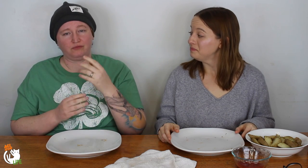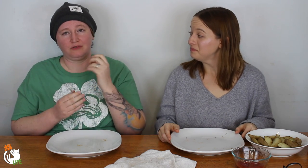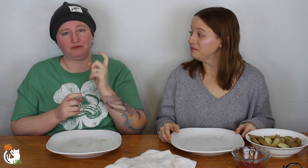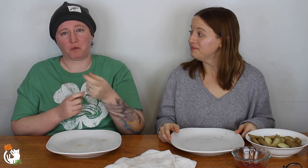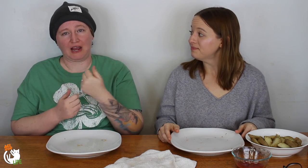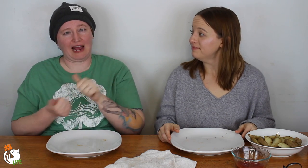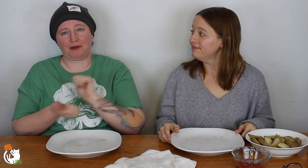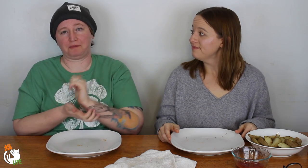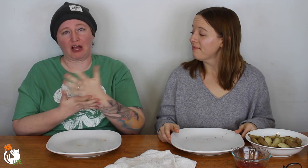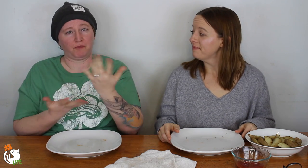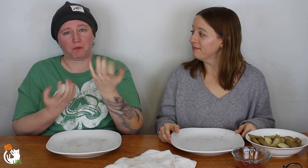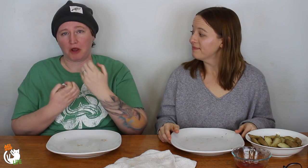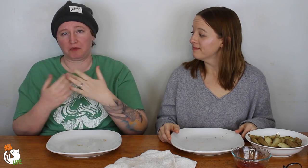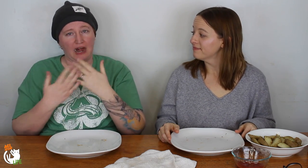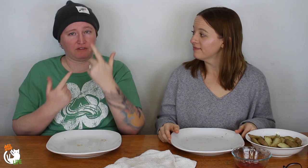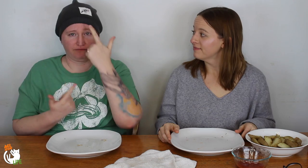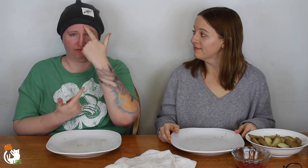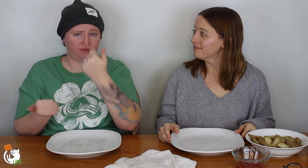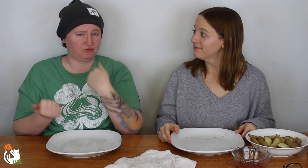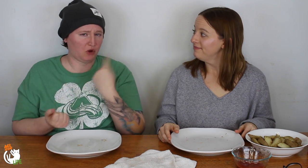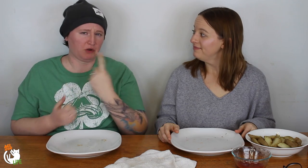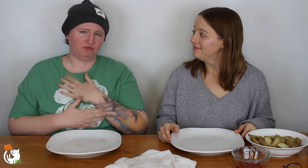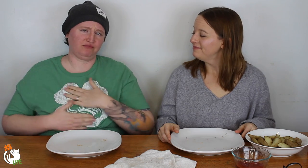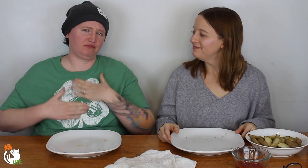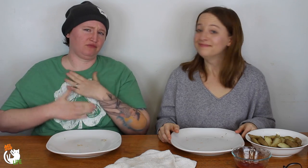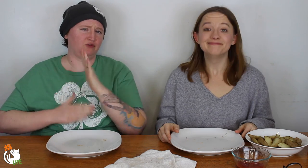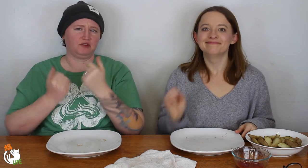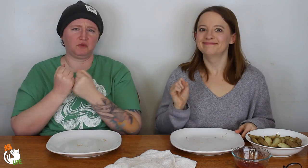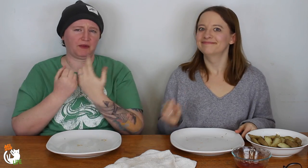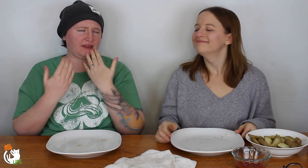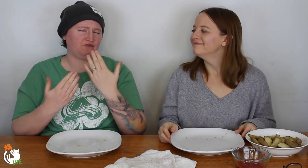Click that and donate any amount that you want. That's up to you and we always appreciate your support.